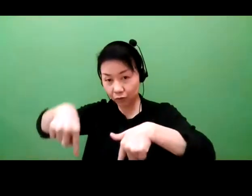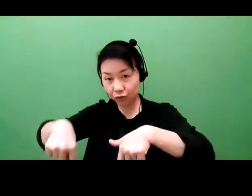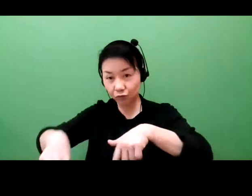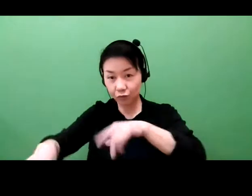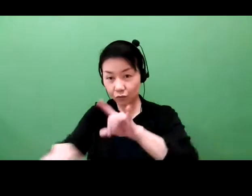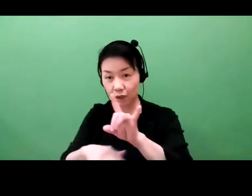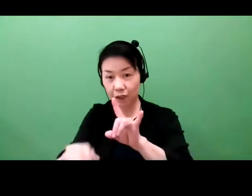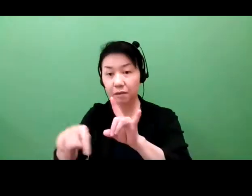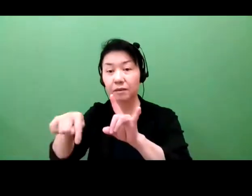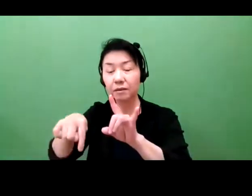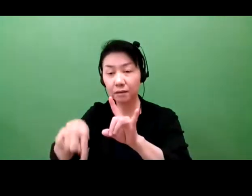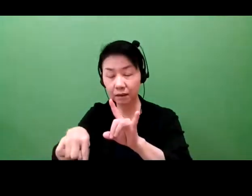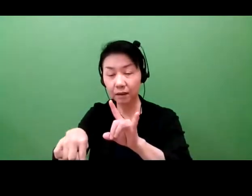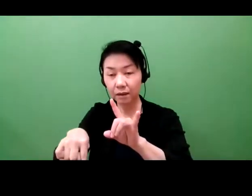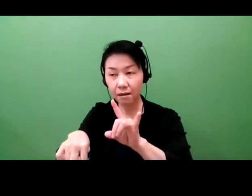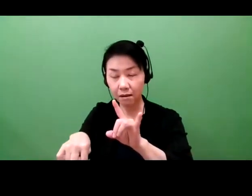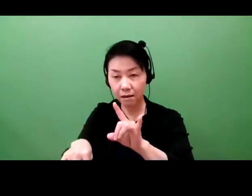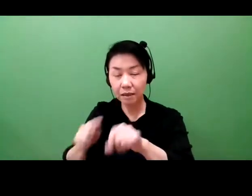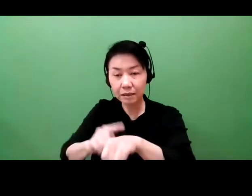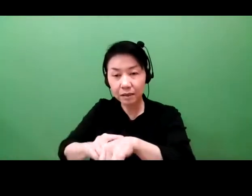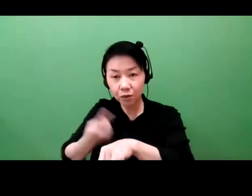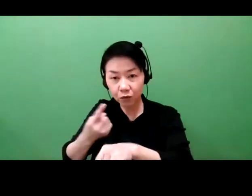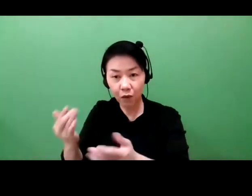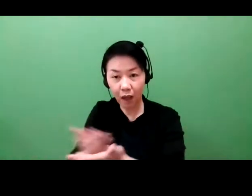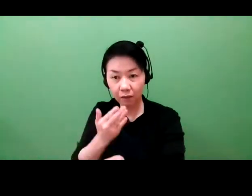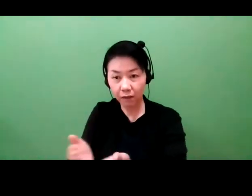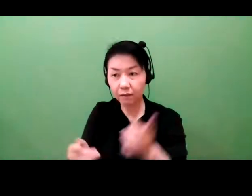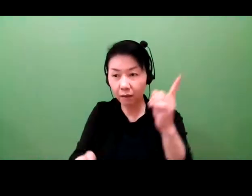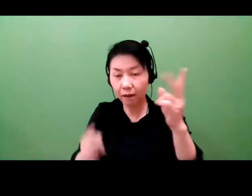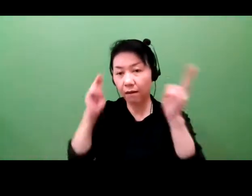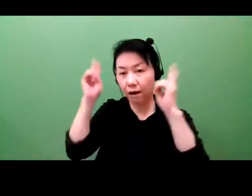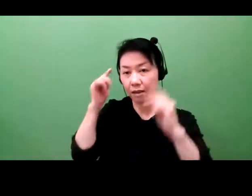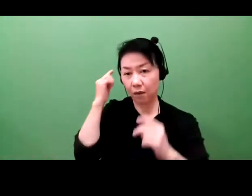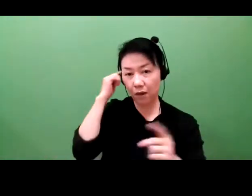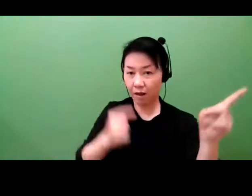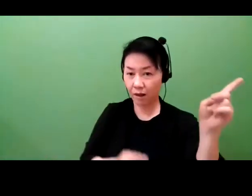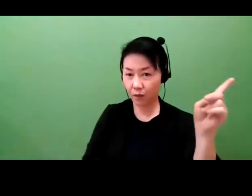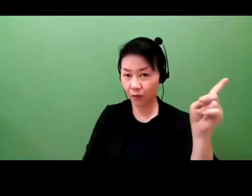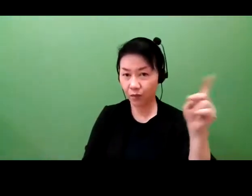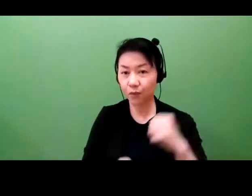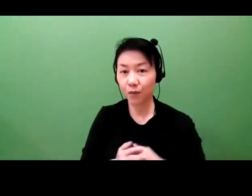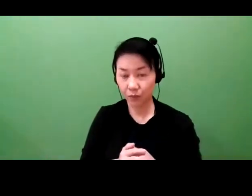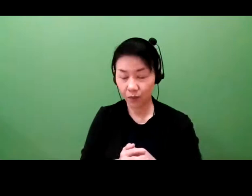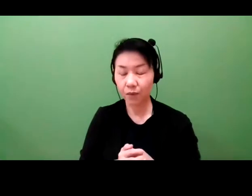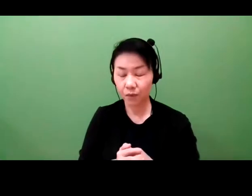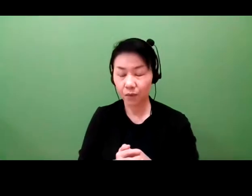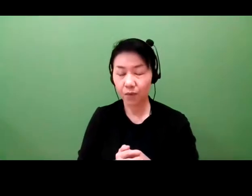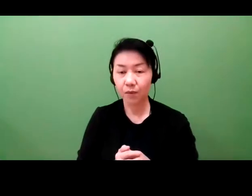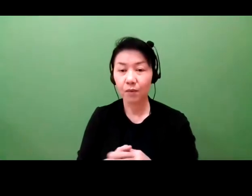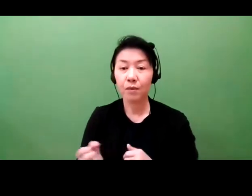however, is they know that unfortunately, most SMEs will fail.